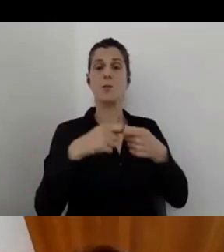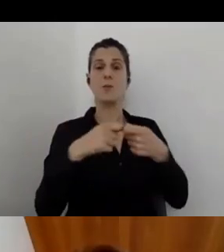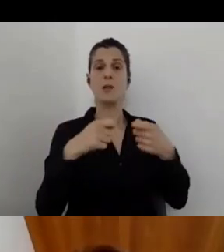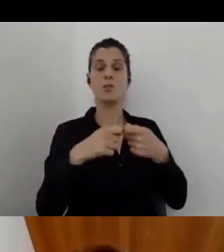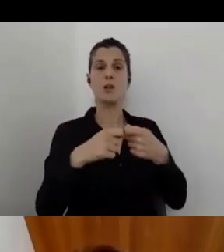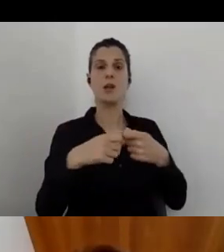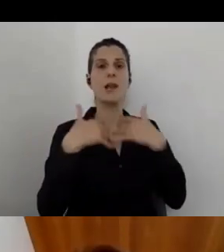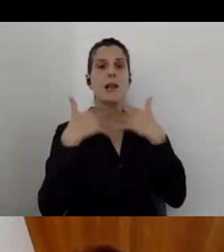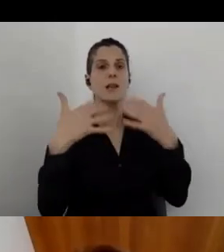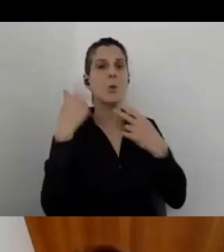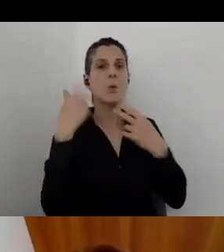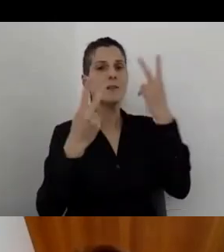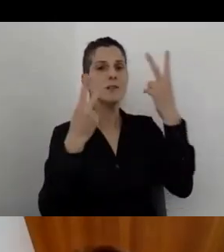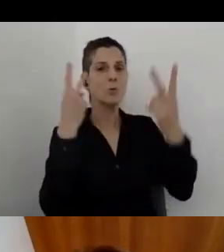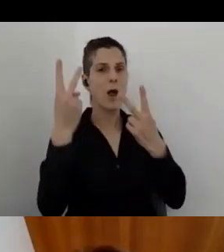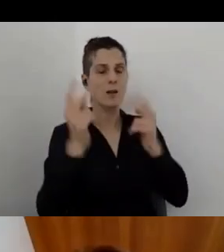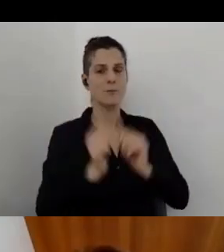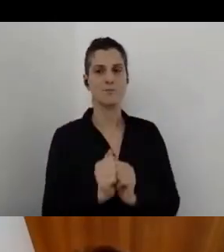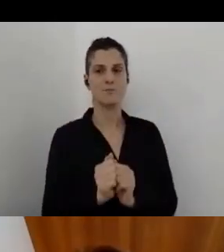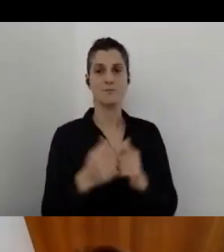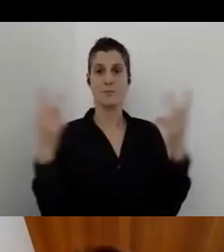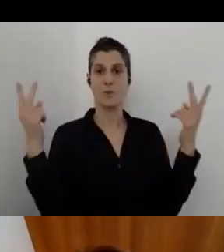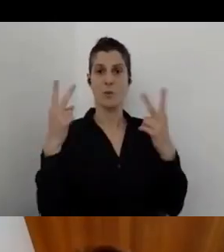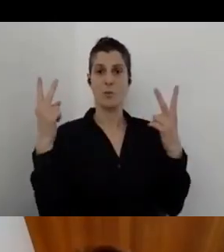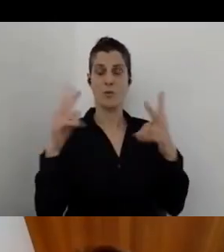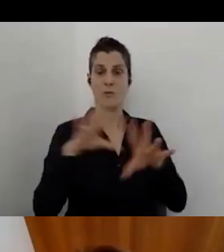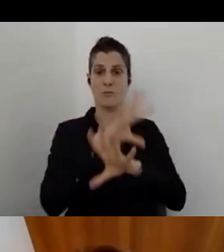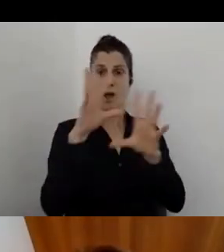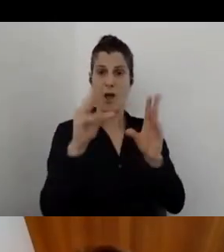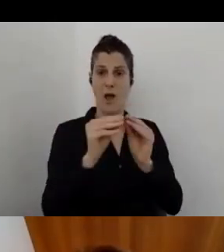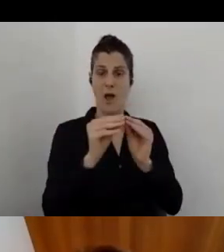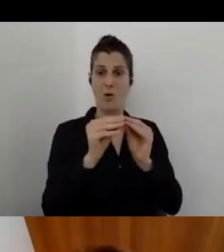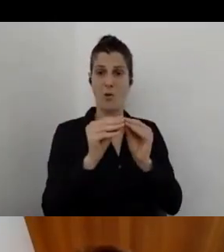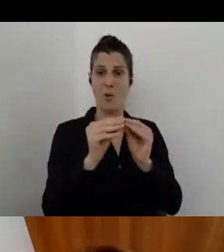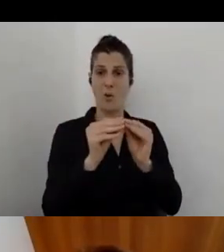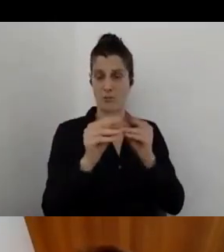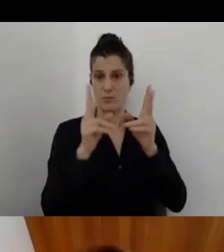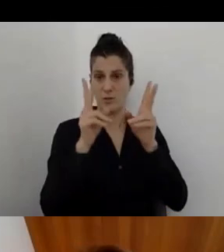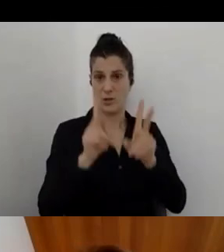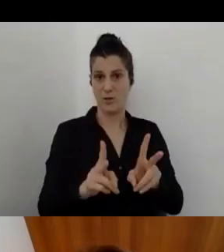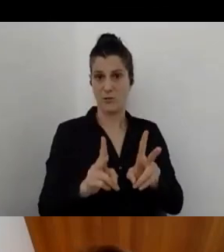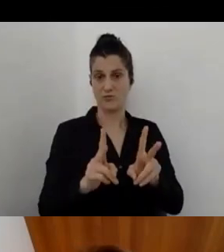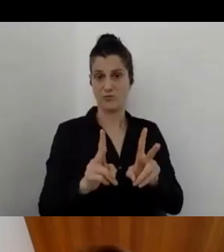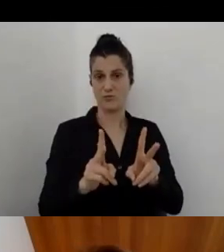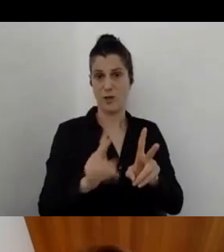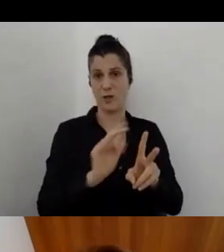Of course, all this is available in our team as you can see.